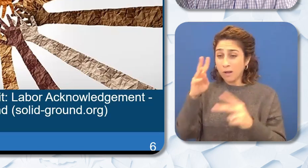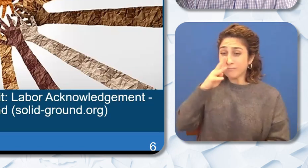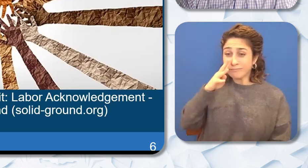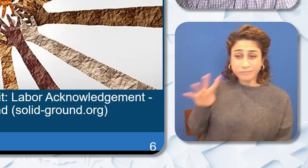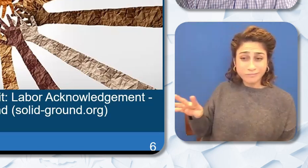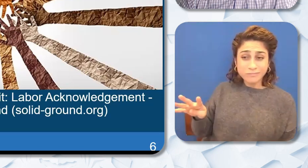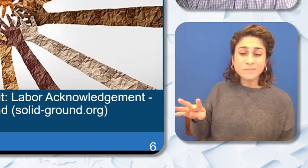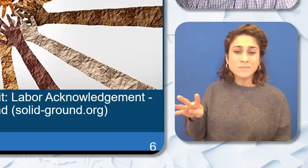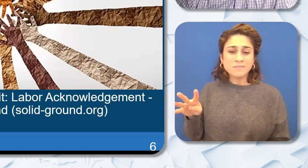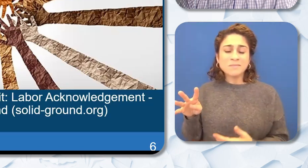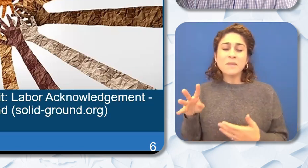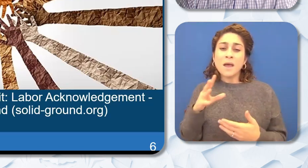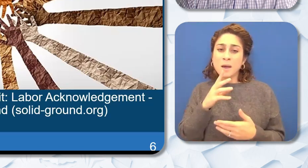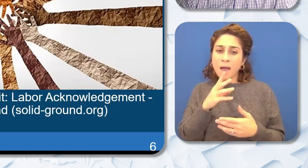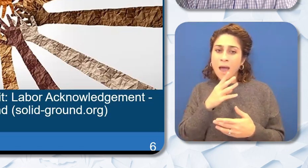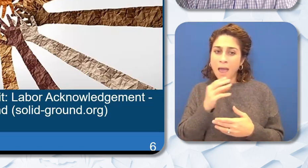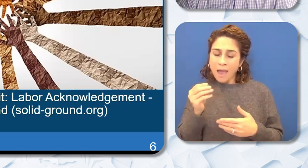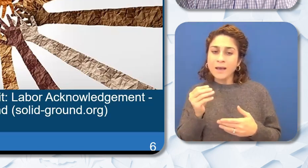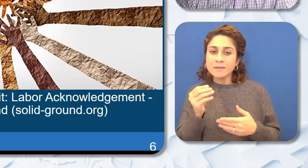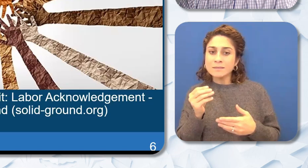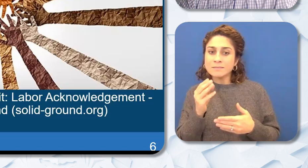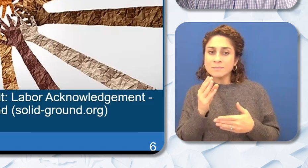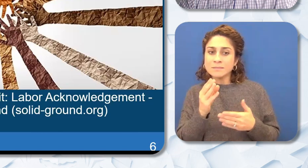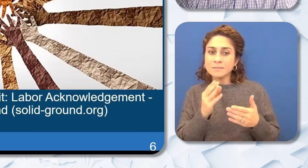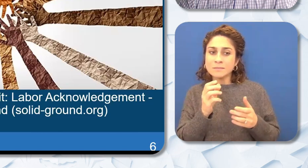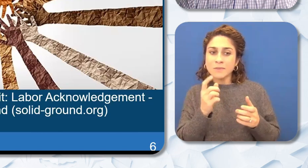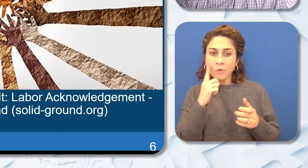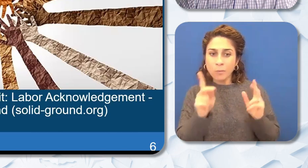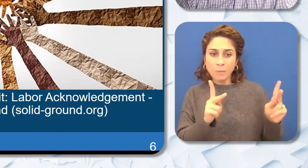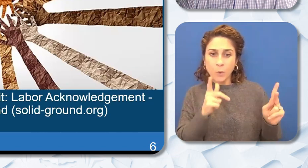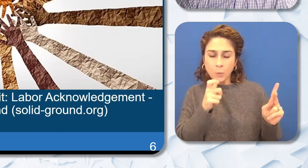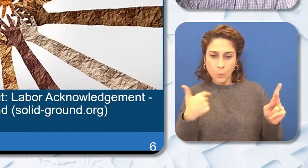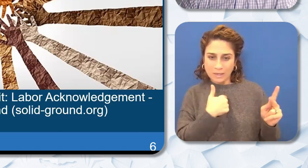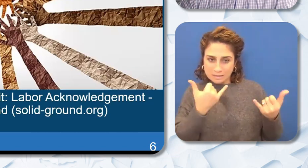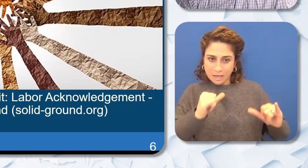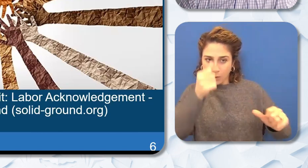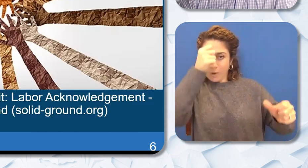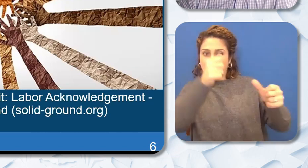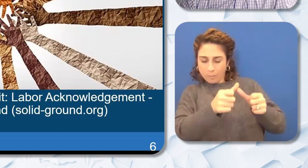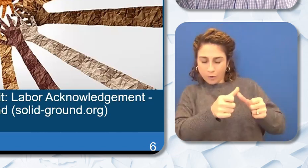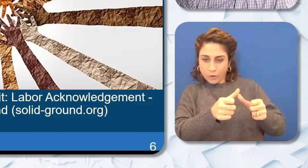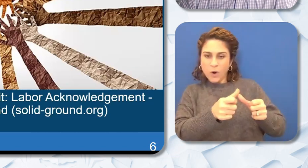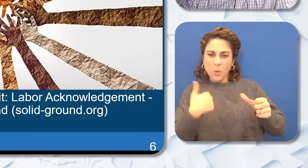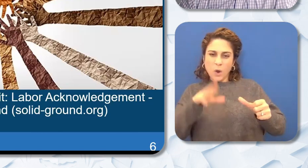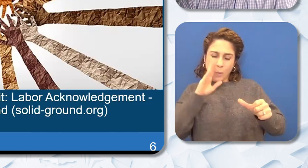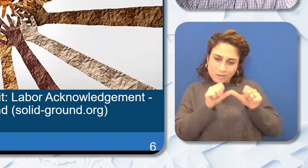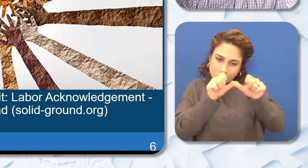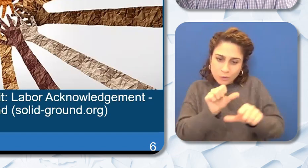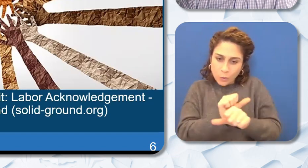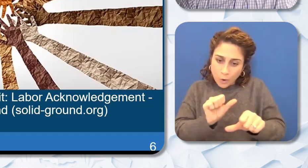were not forgotten. May we all do this work. Thank you. And I will now pass to Cheryl Cotton to talk